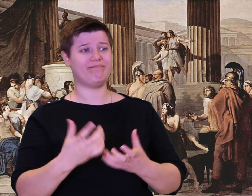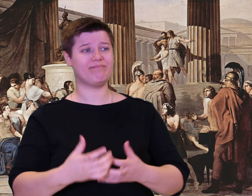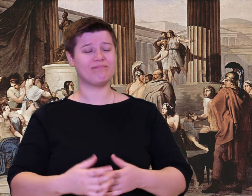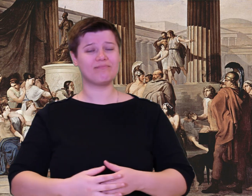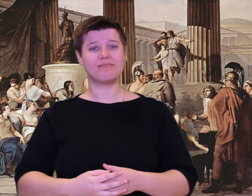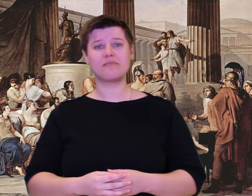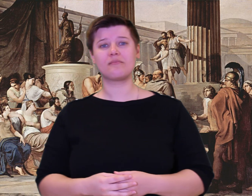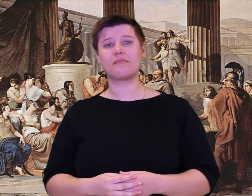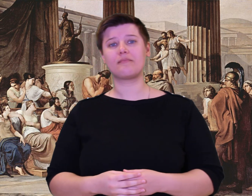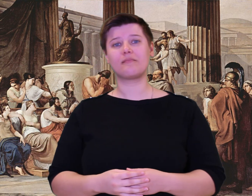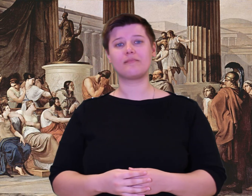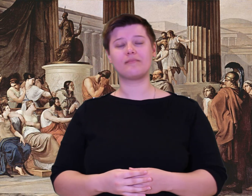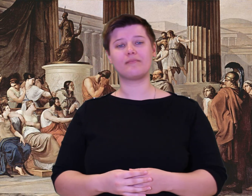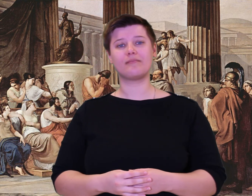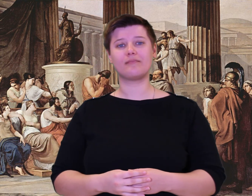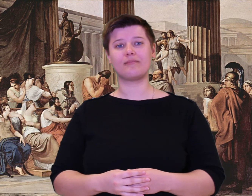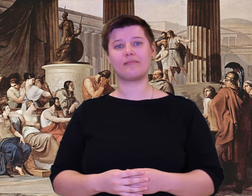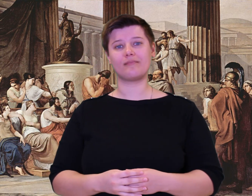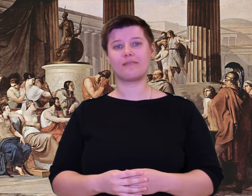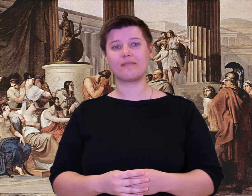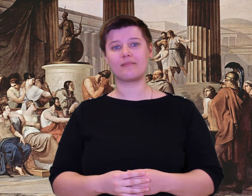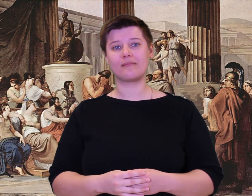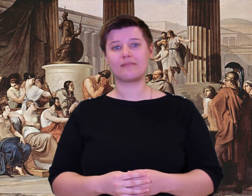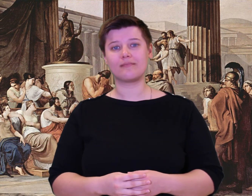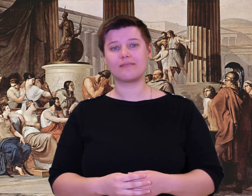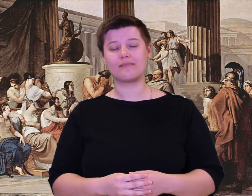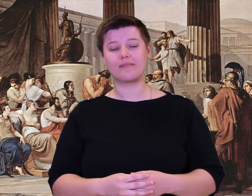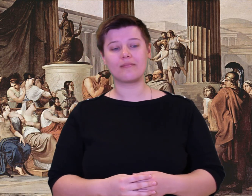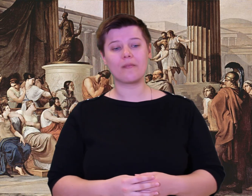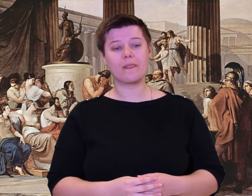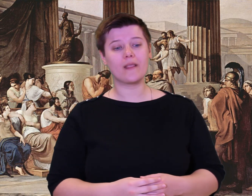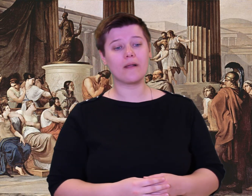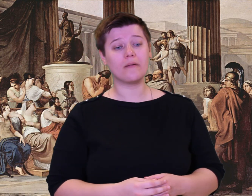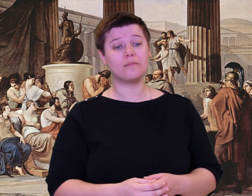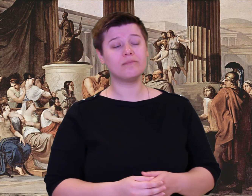yours, or somewhere near?